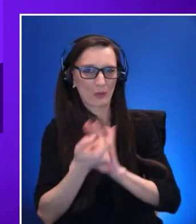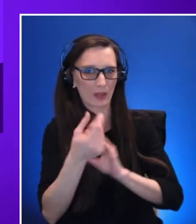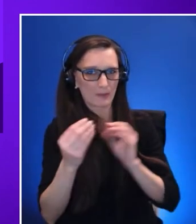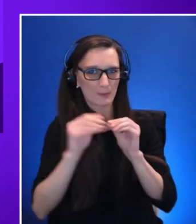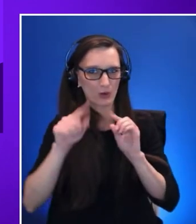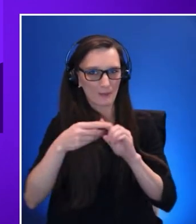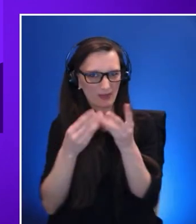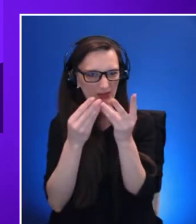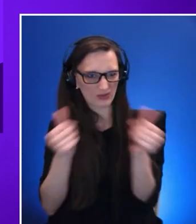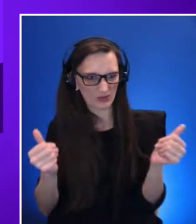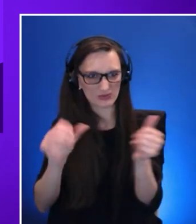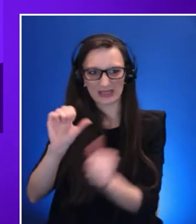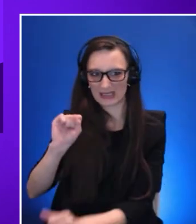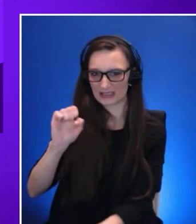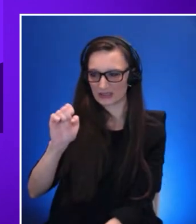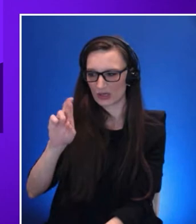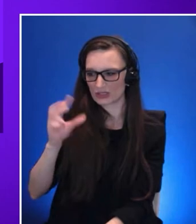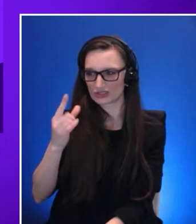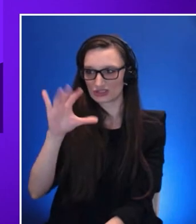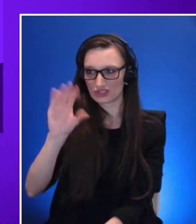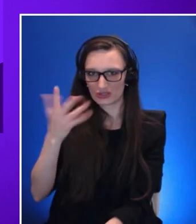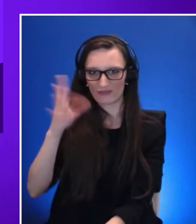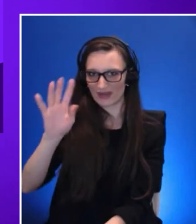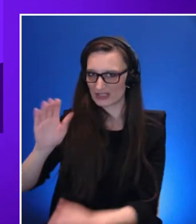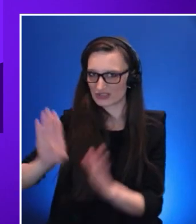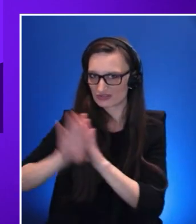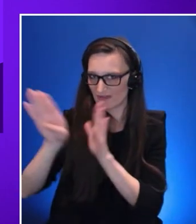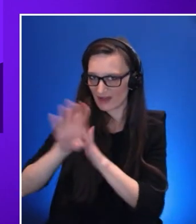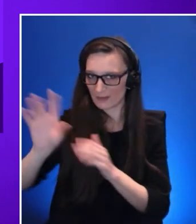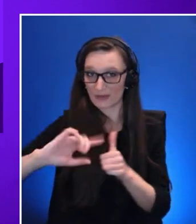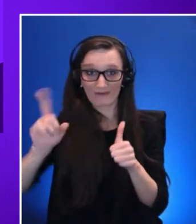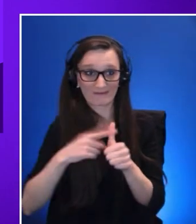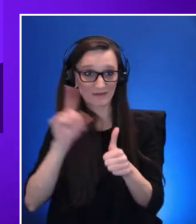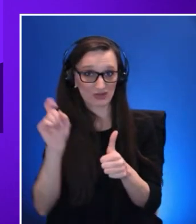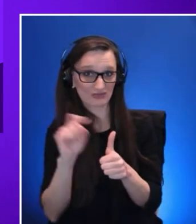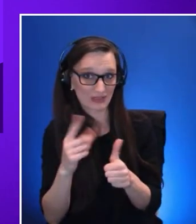created. The first question that I would like to share with all the group here is